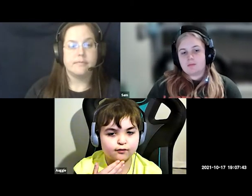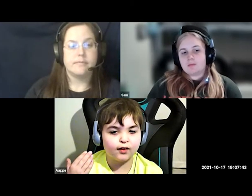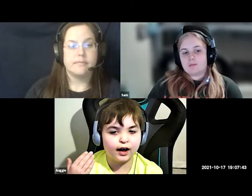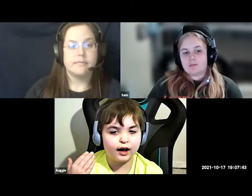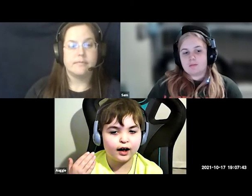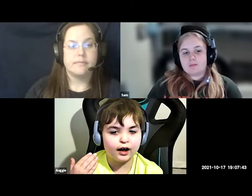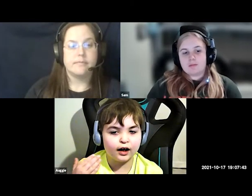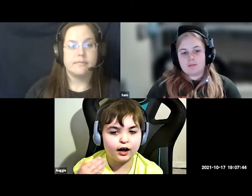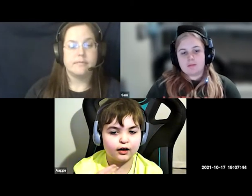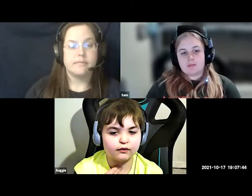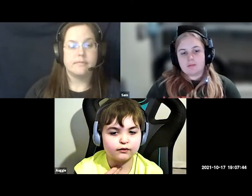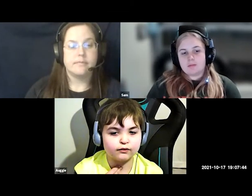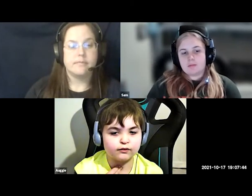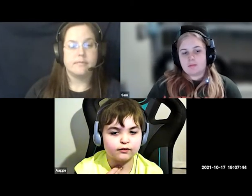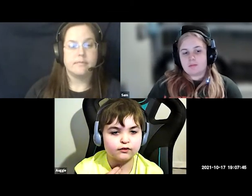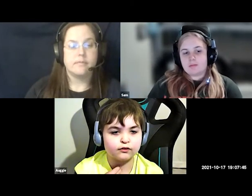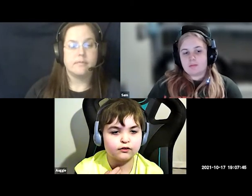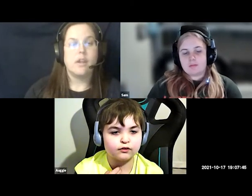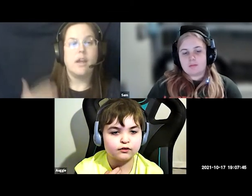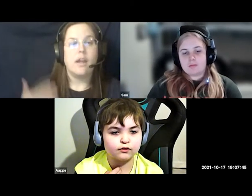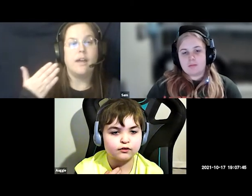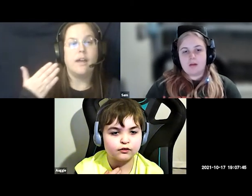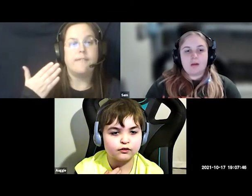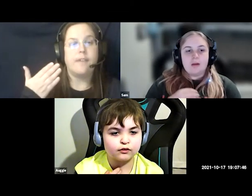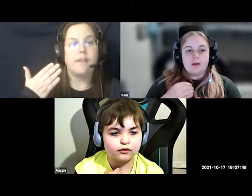five